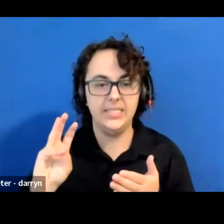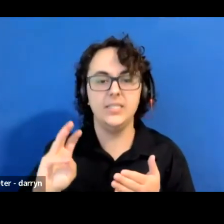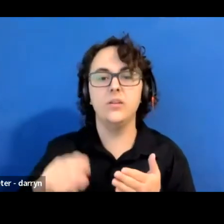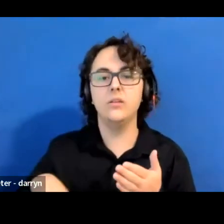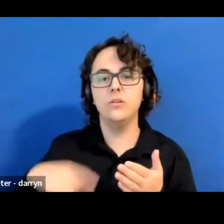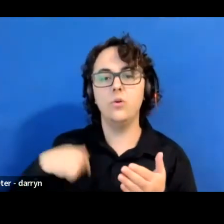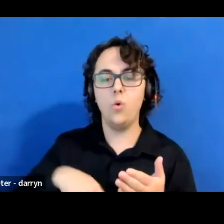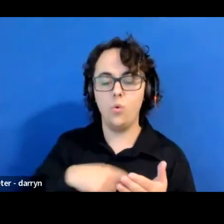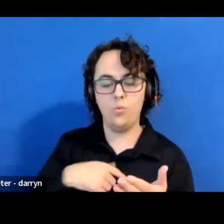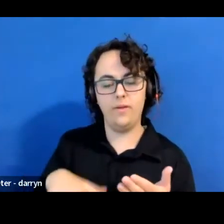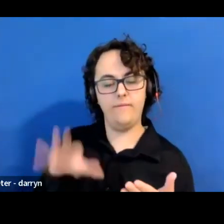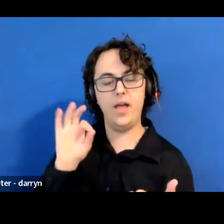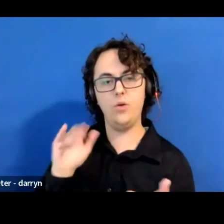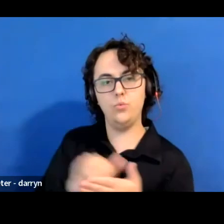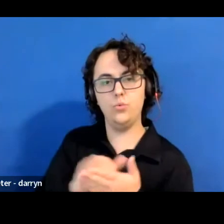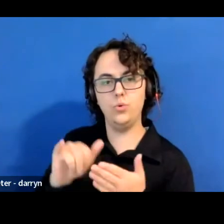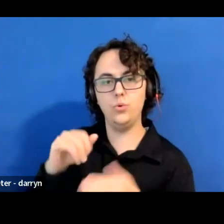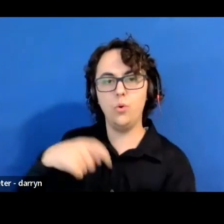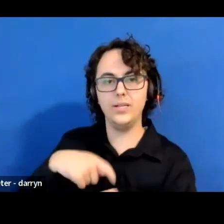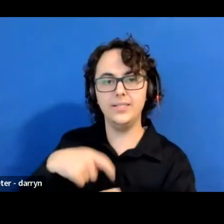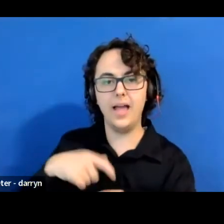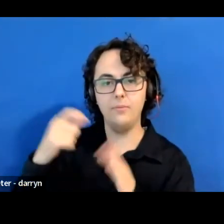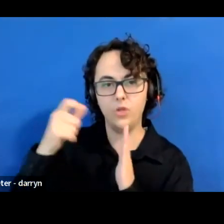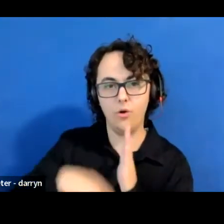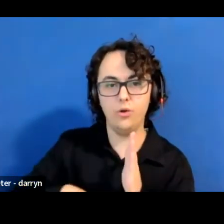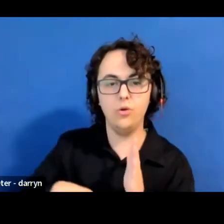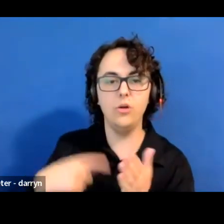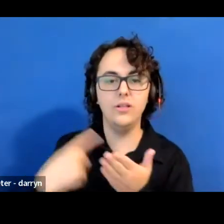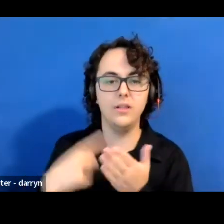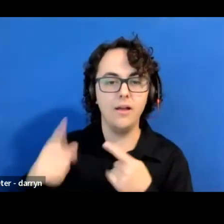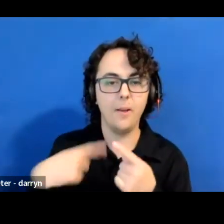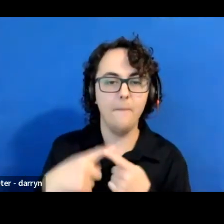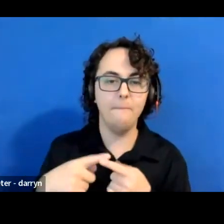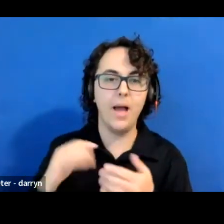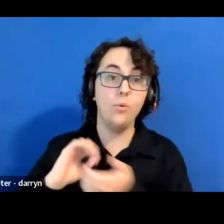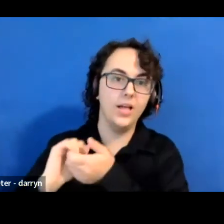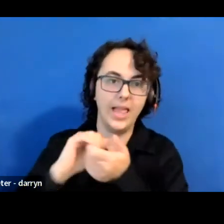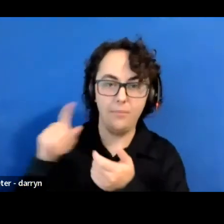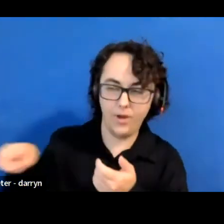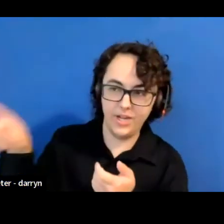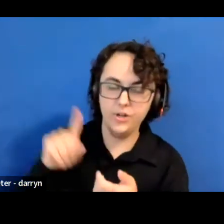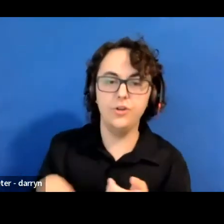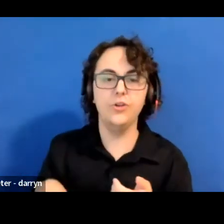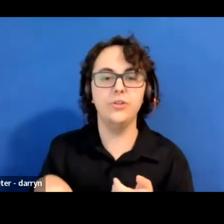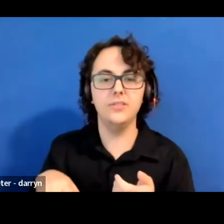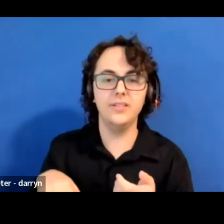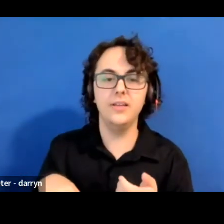that quoted collaborators of ours, like Lanxing Fu of Superhero Clubhouse,